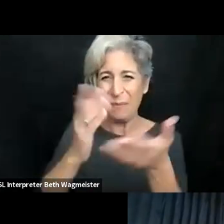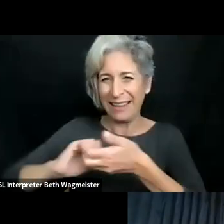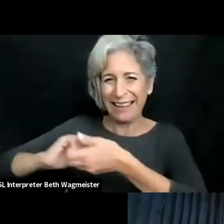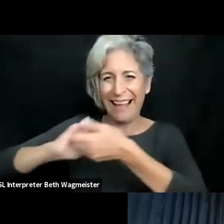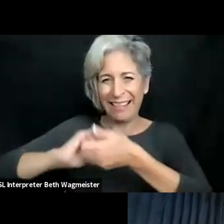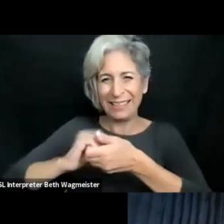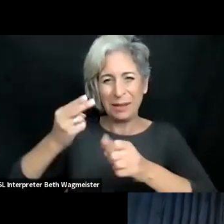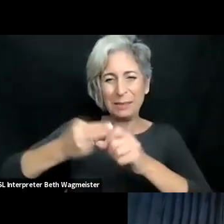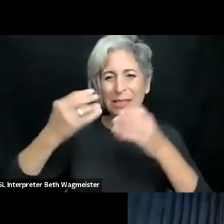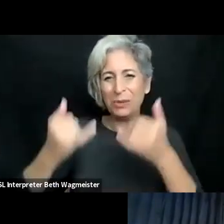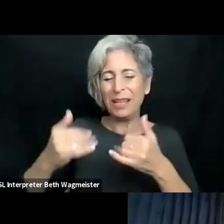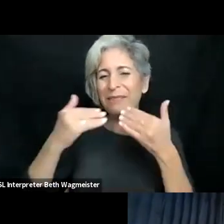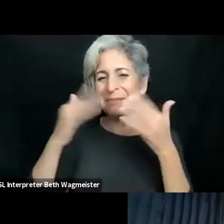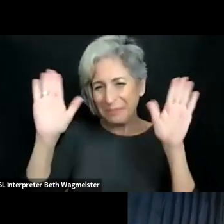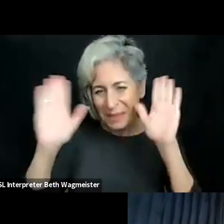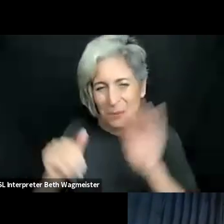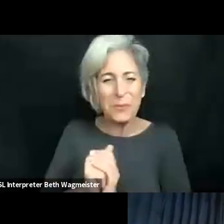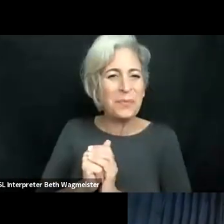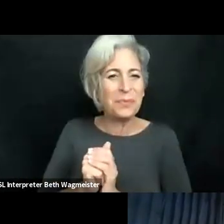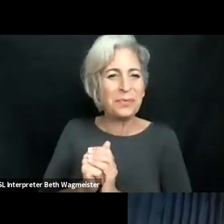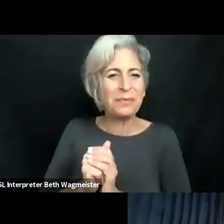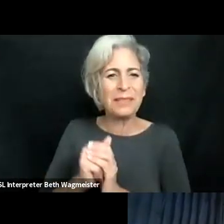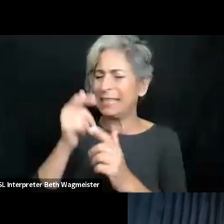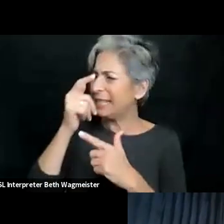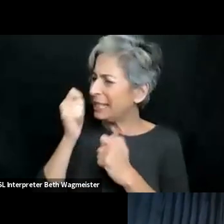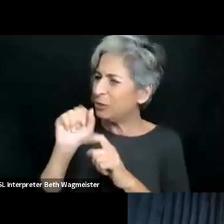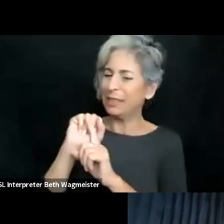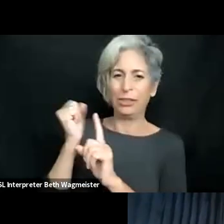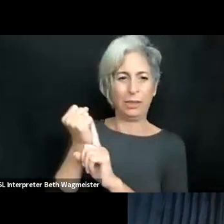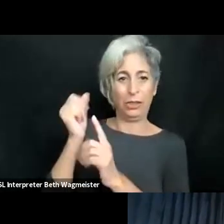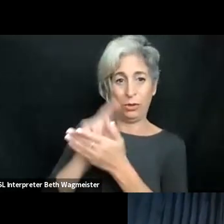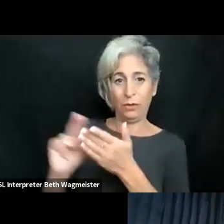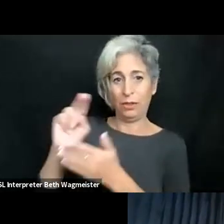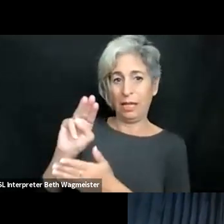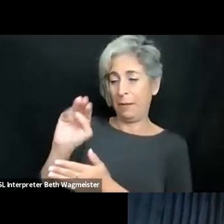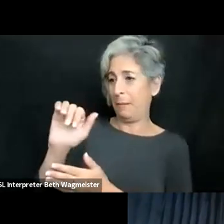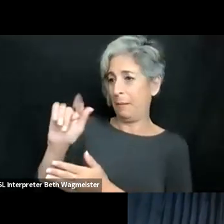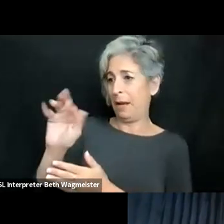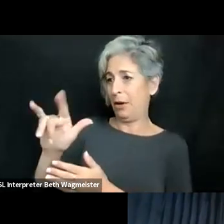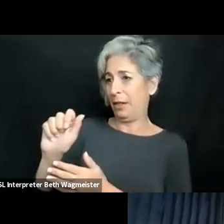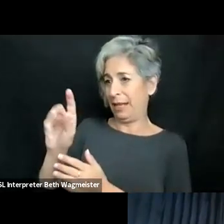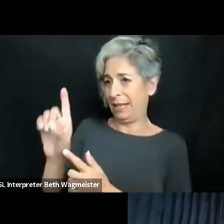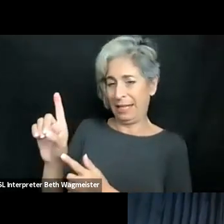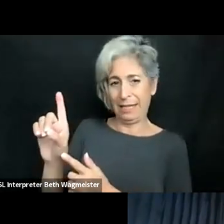Jonathan Lazar:Absolute ly -- A pleasure being on this